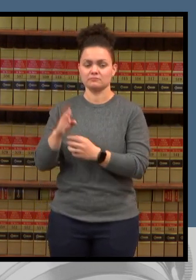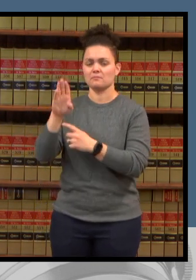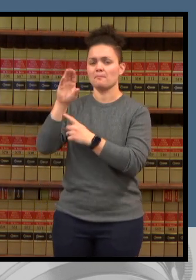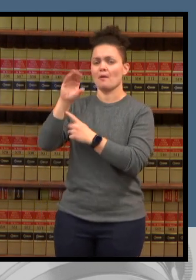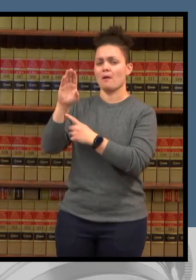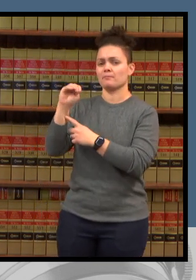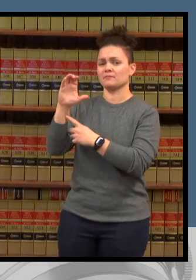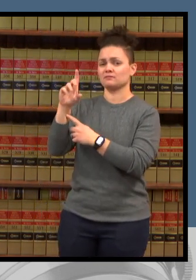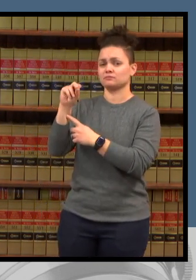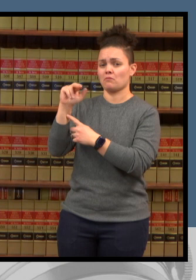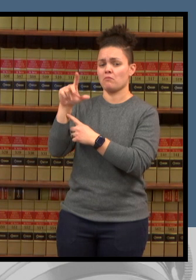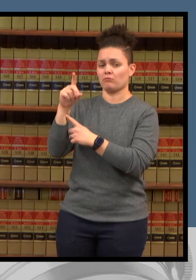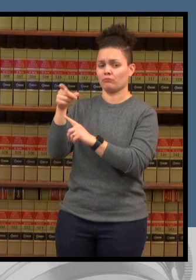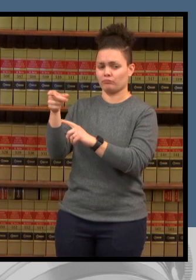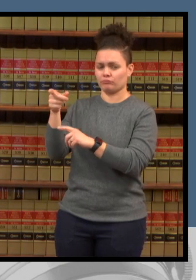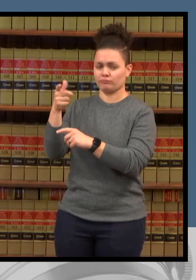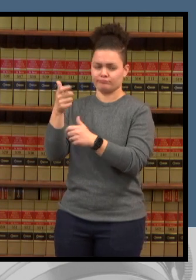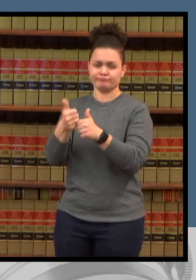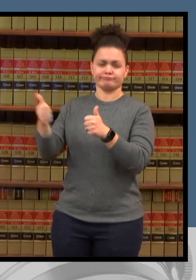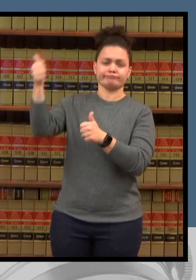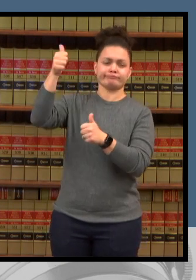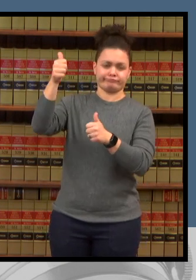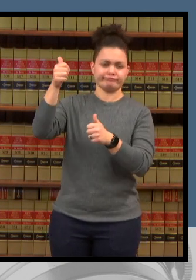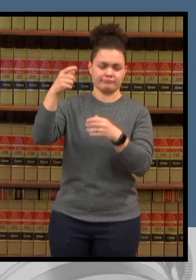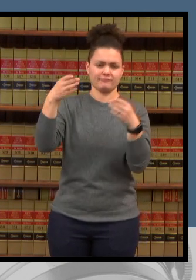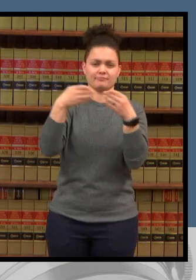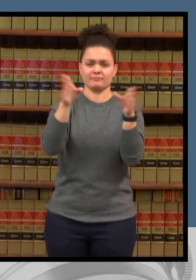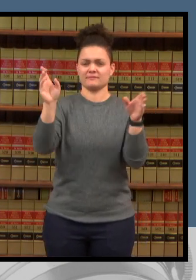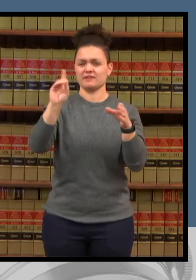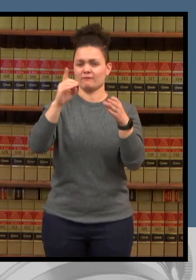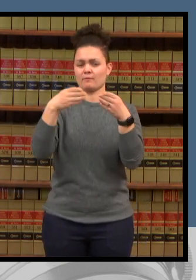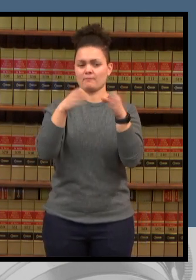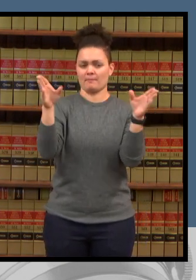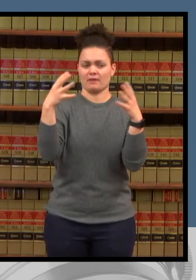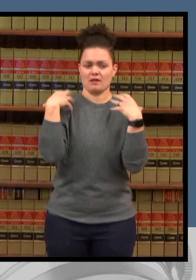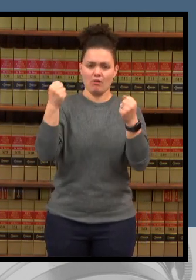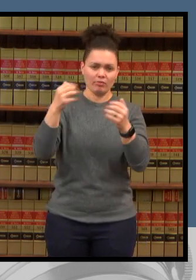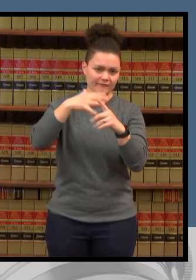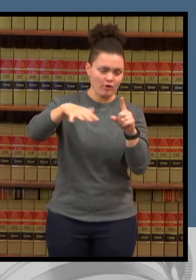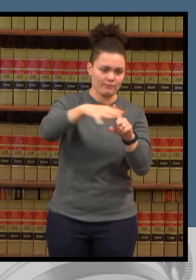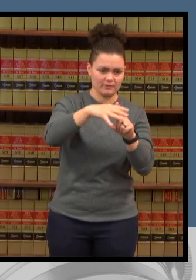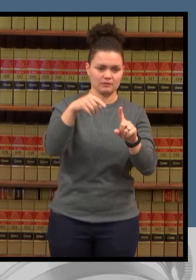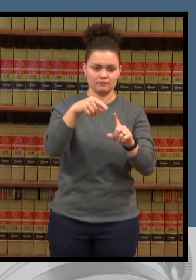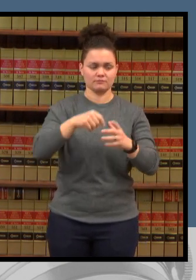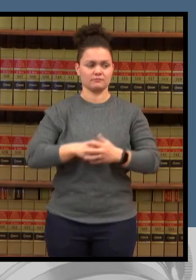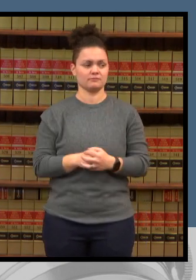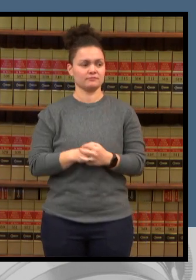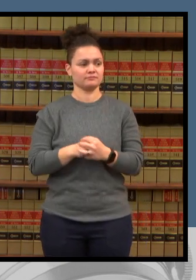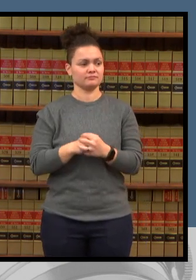dr connie price from denver health dr david brumbaugh from colorado children's hospital